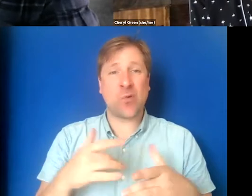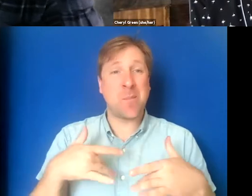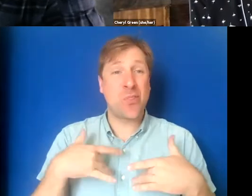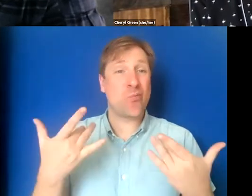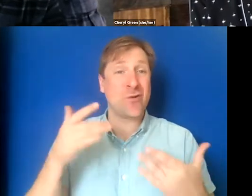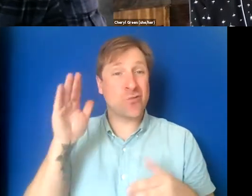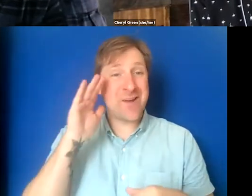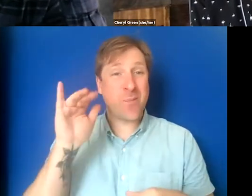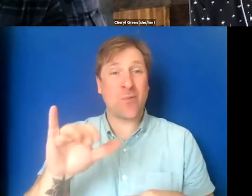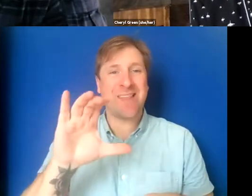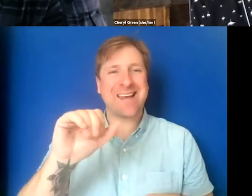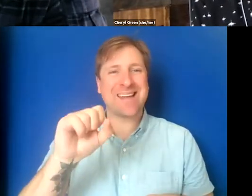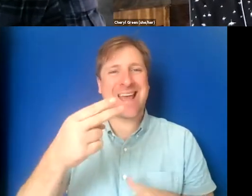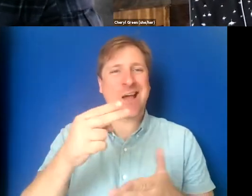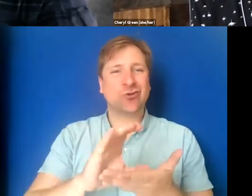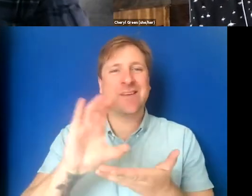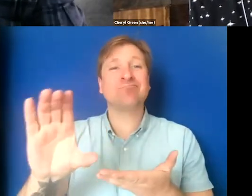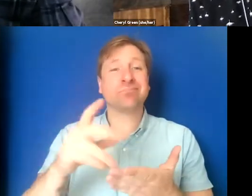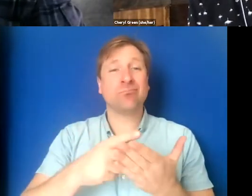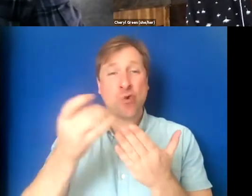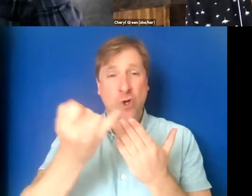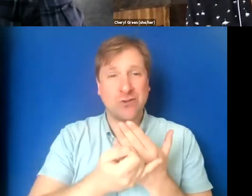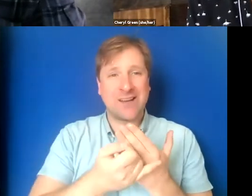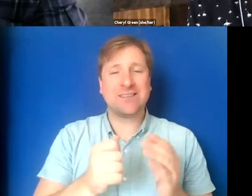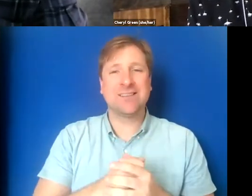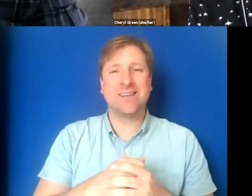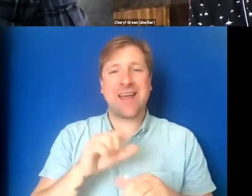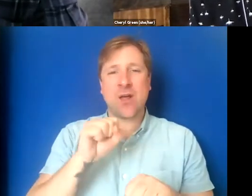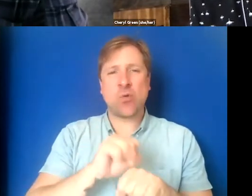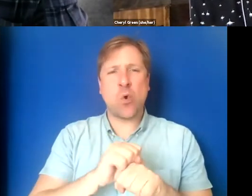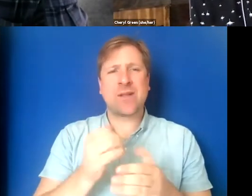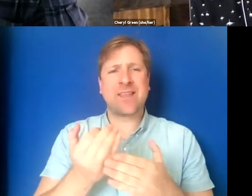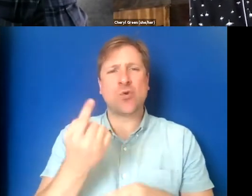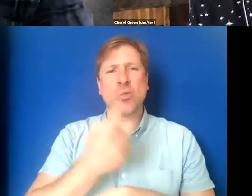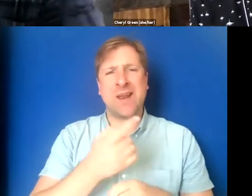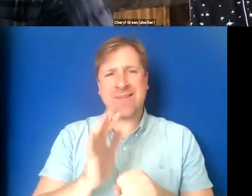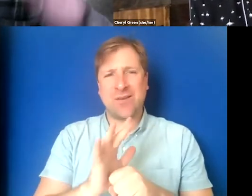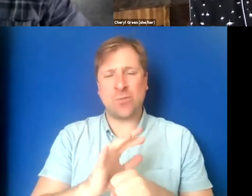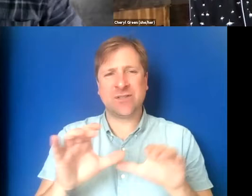that cash infusion project and the work New Day Films is doing to actually support